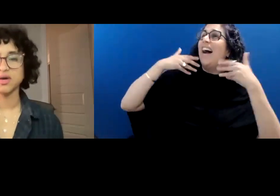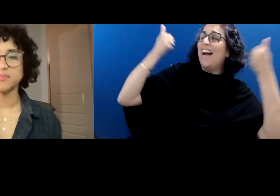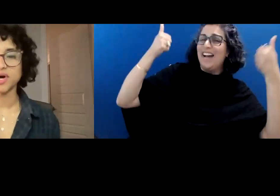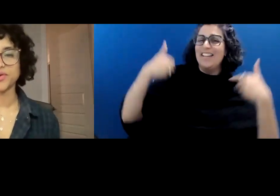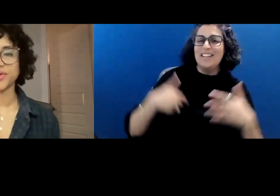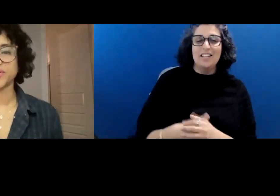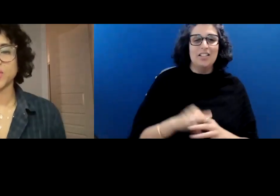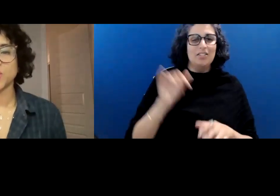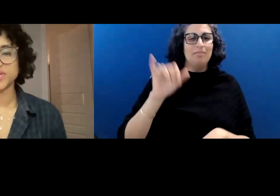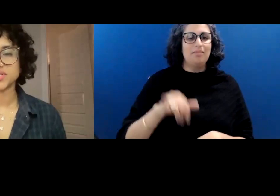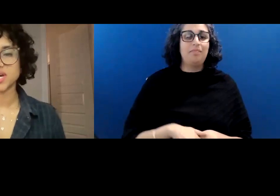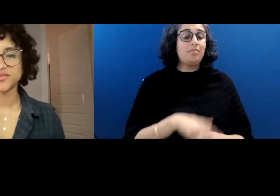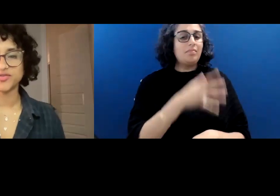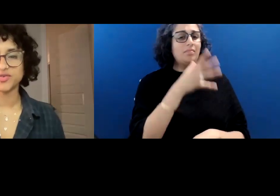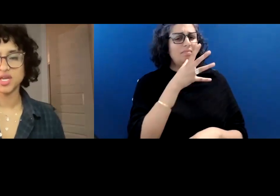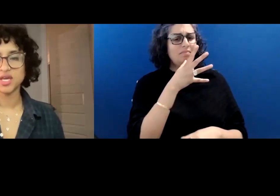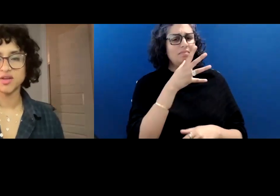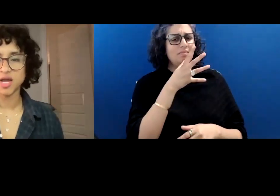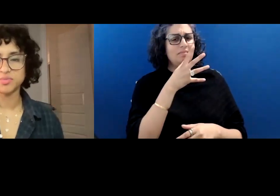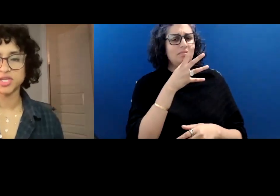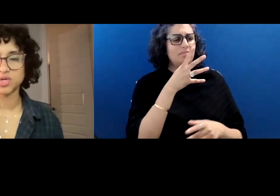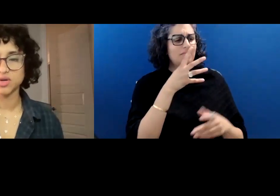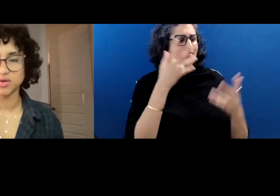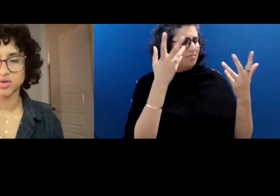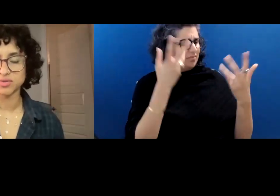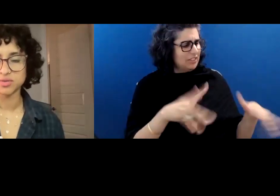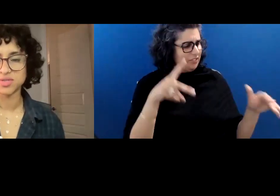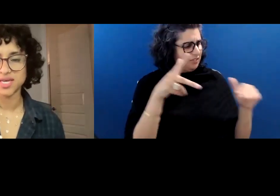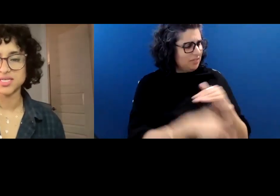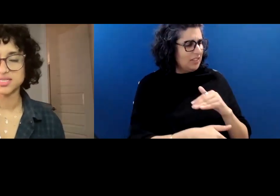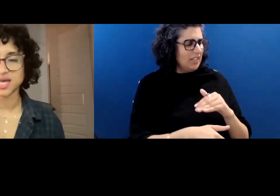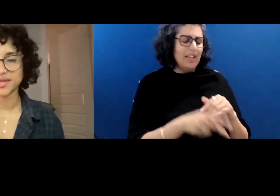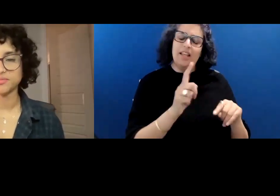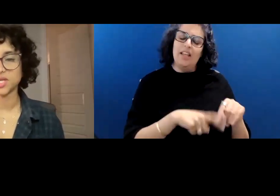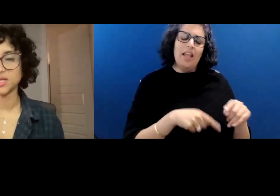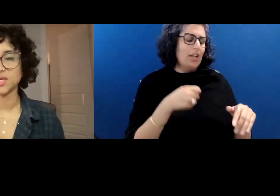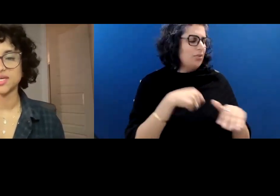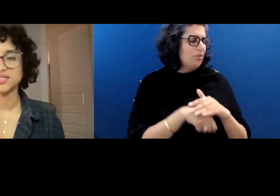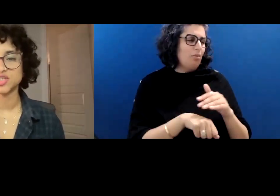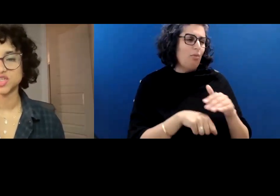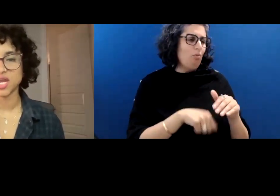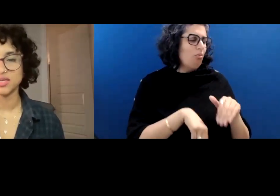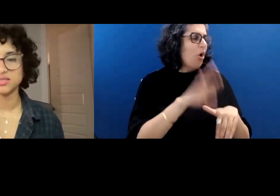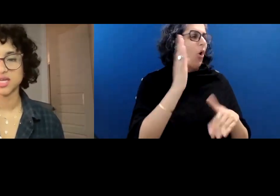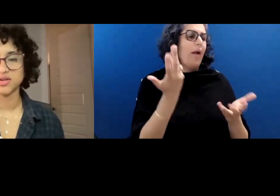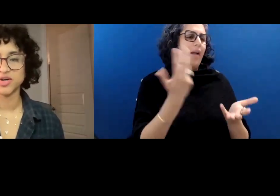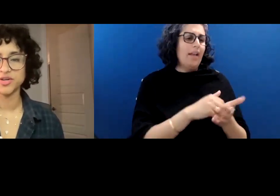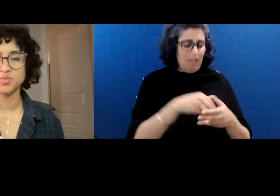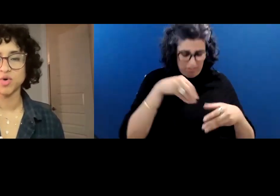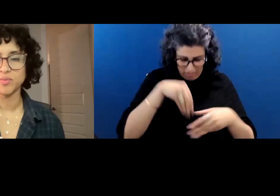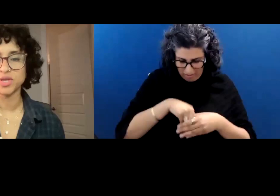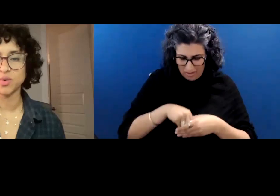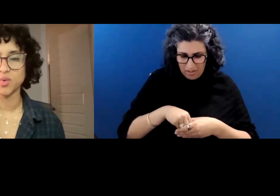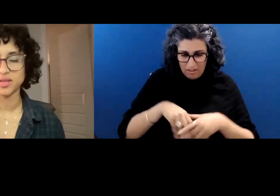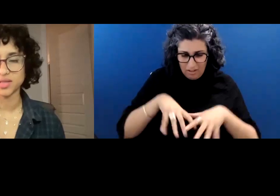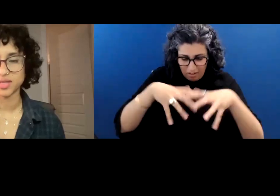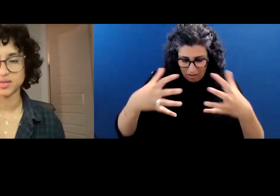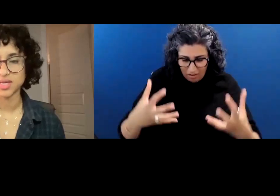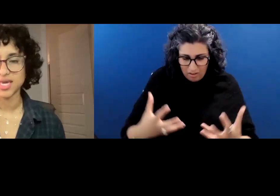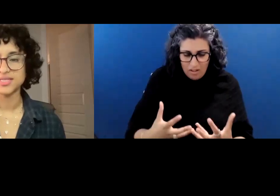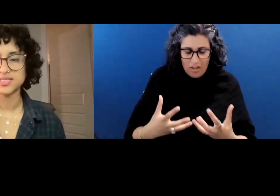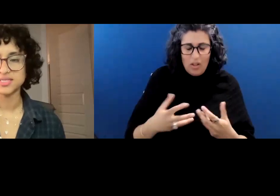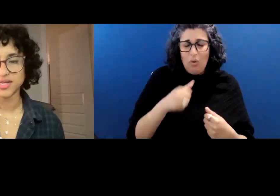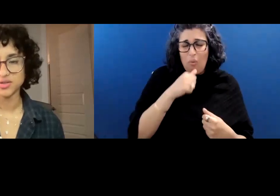Mother, what is cut free cannot be regrown. Inside me is a chained and hooded woman, wailing.